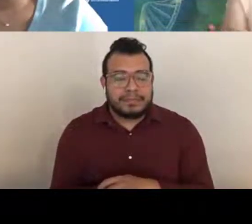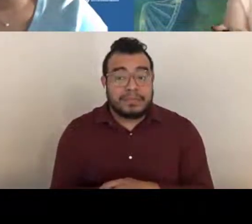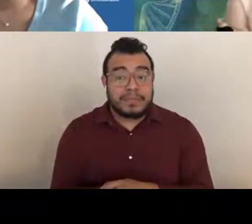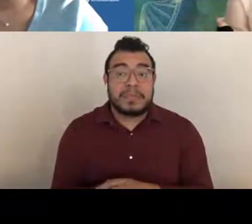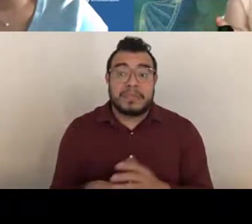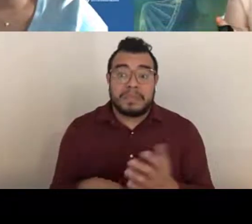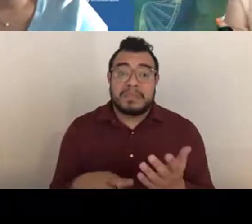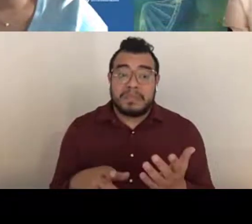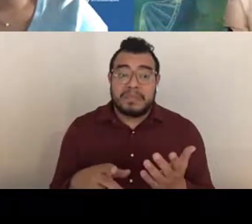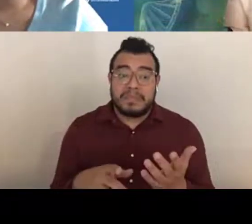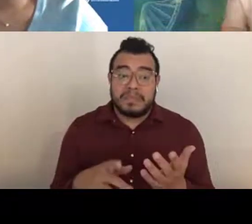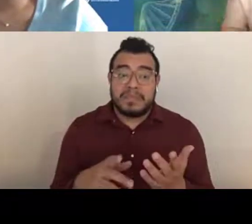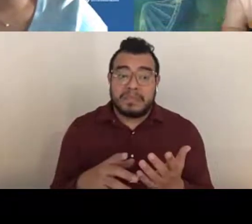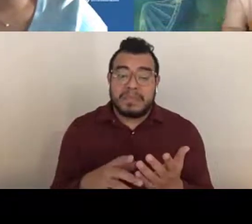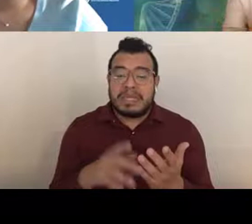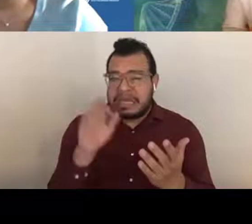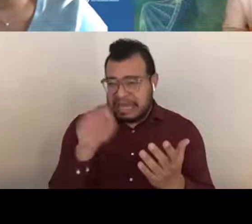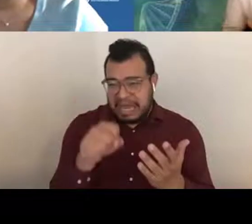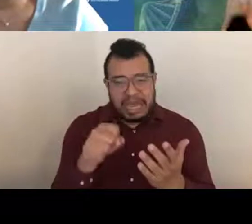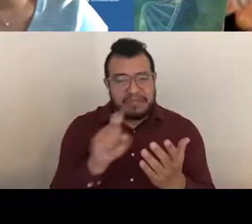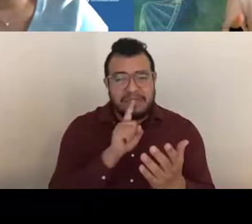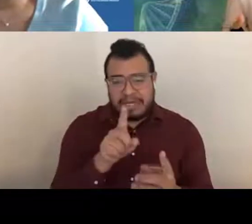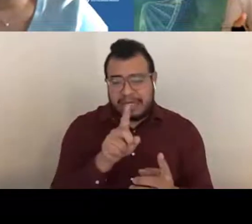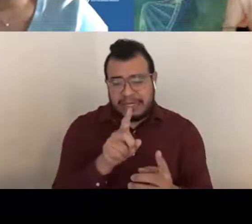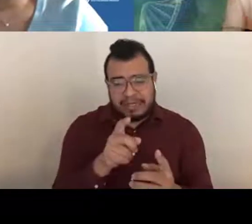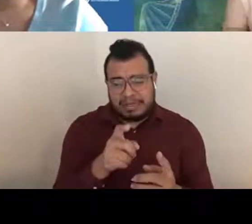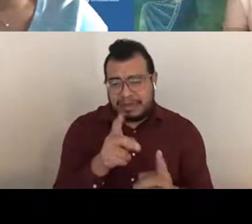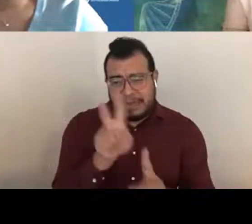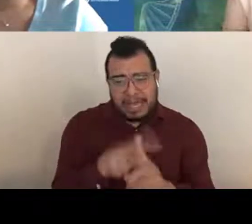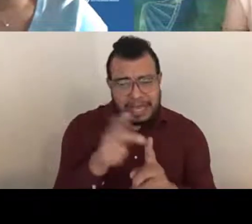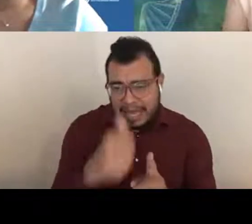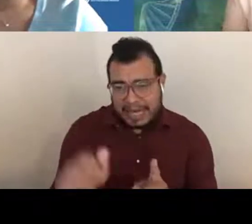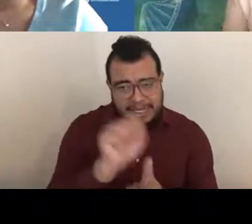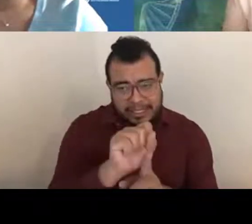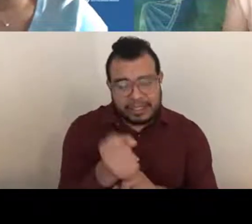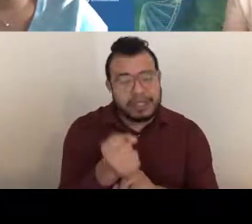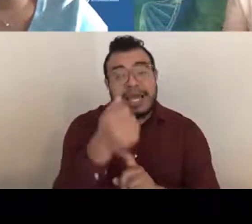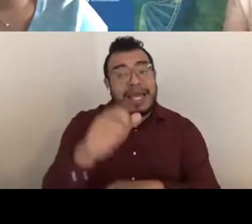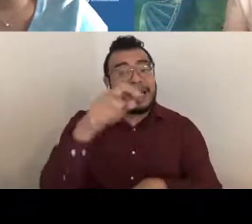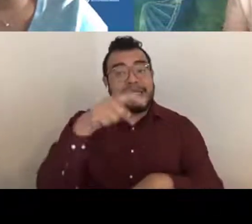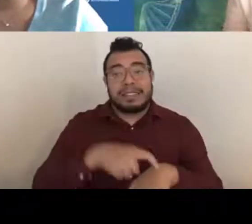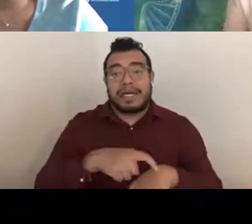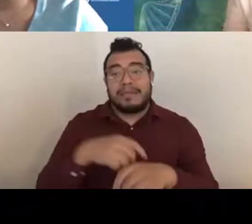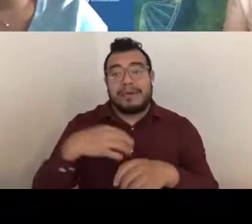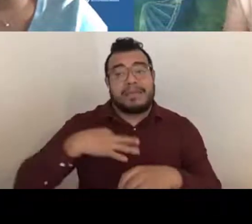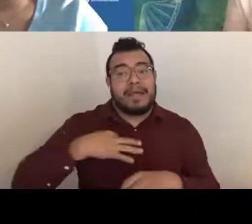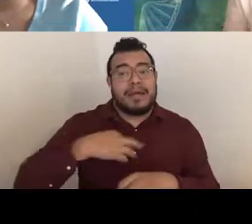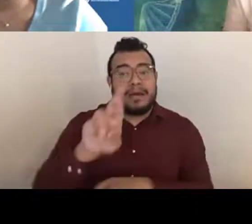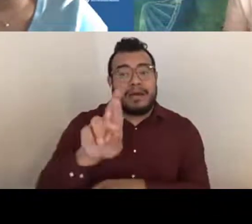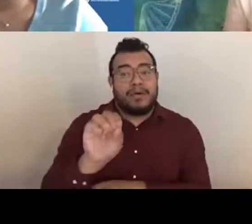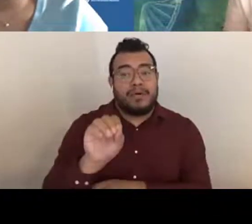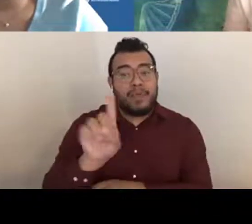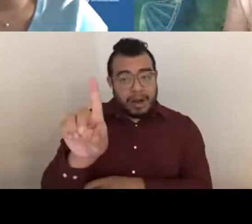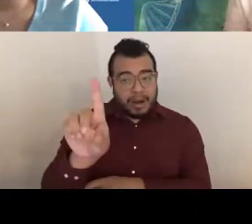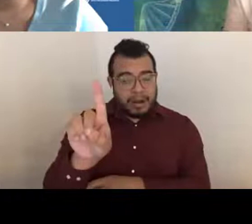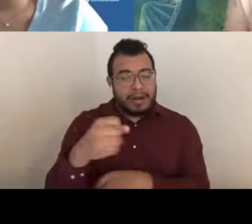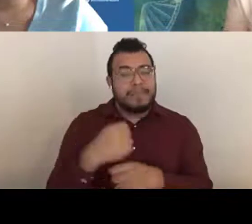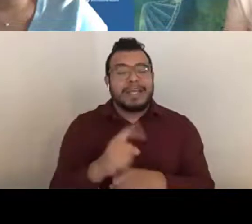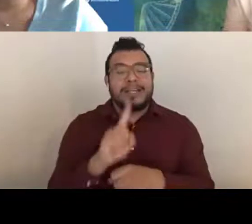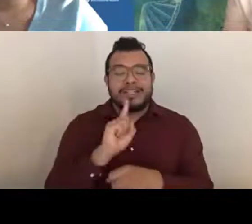This can be true for any case, for anytime your applying for an R01, you just want to make sure you have enough preliminary data